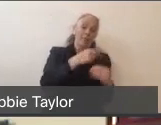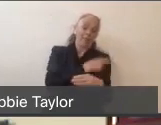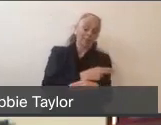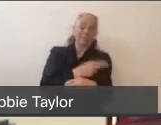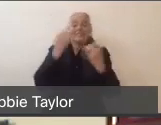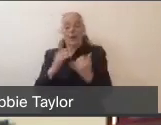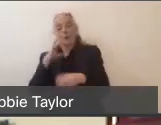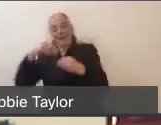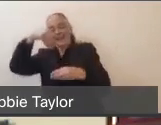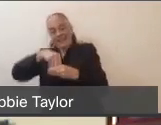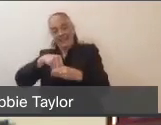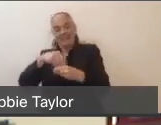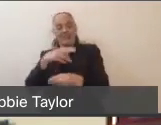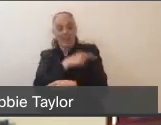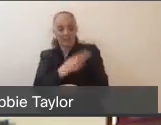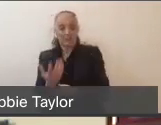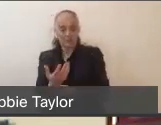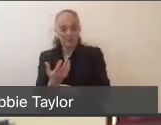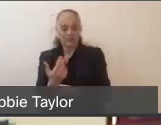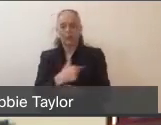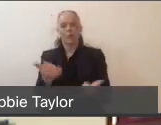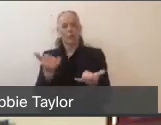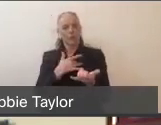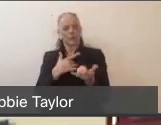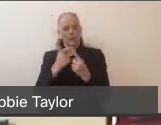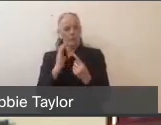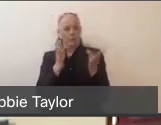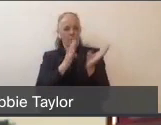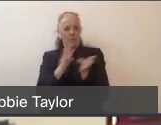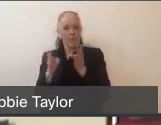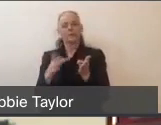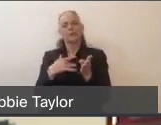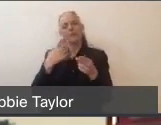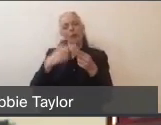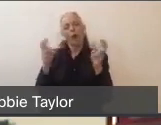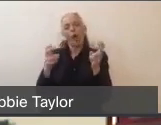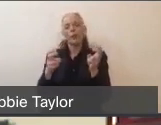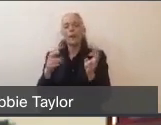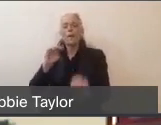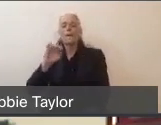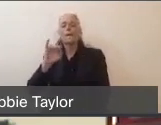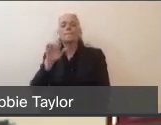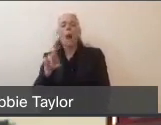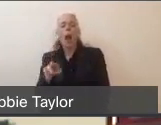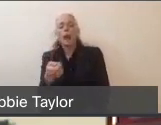and we currently feel that we are, based on our plans, that we're in minor surge right now, transitioning into moderate surge